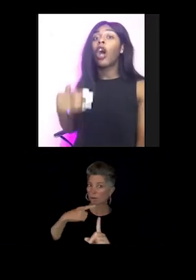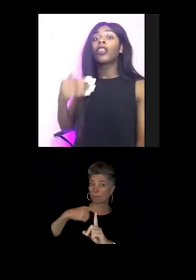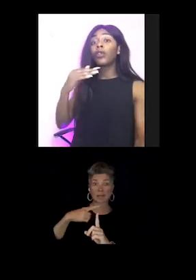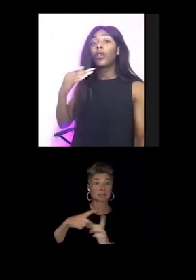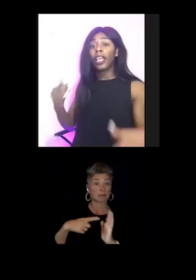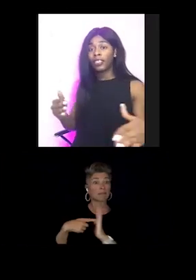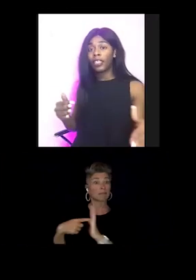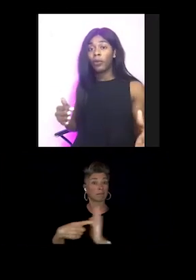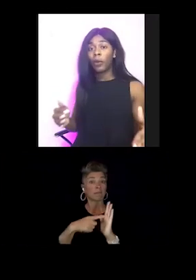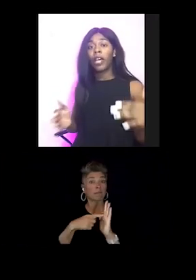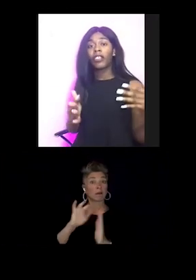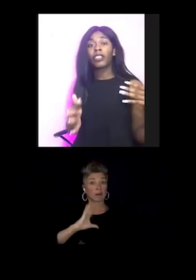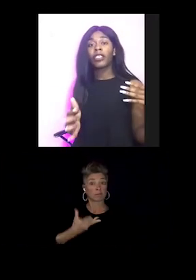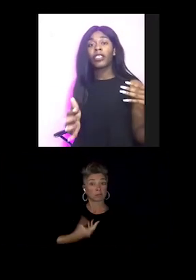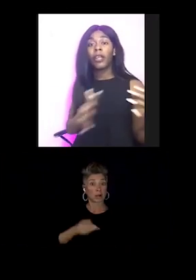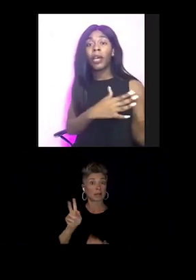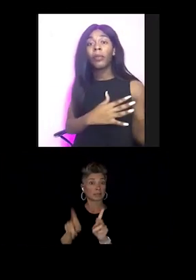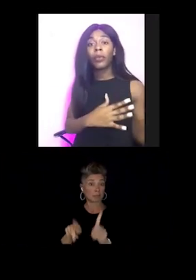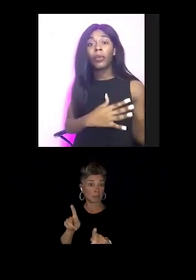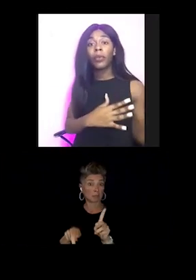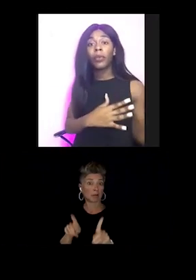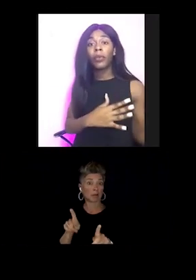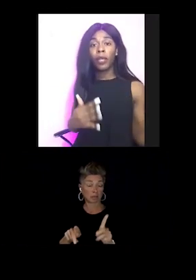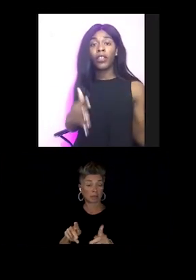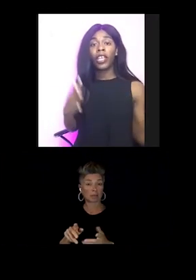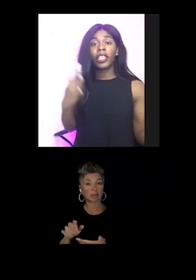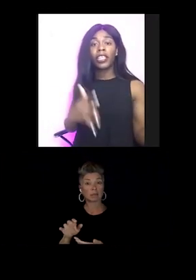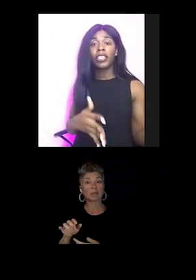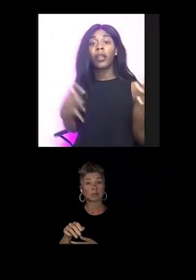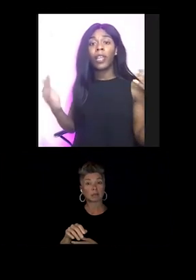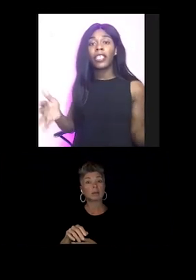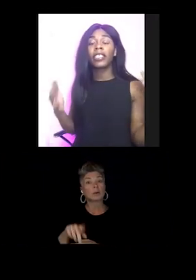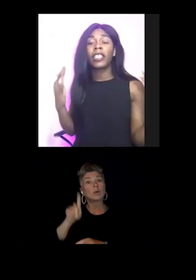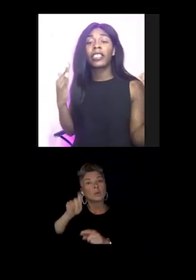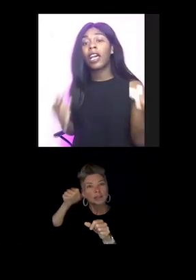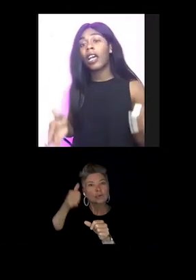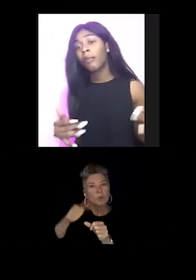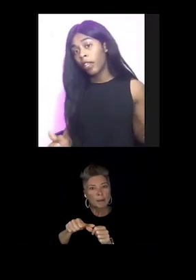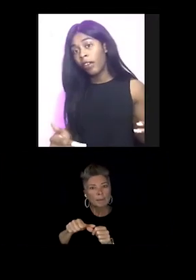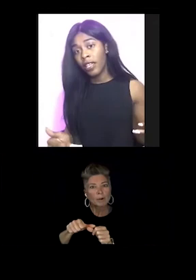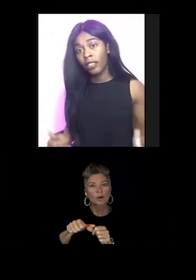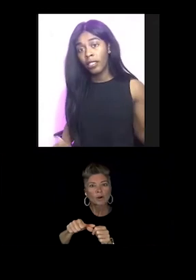Also like I said about the Janet Mock book, we need to remember that these are placed in time period.